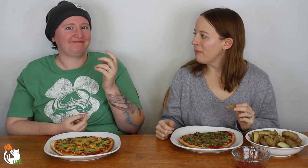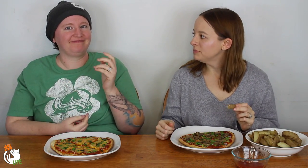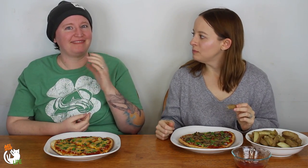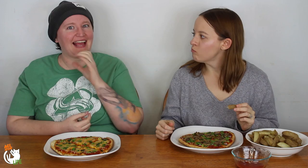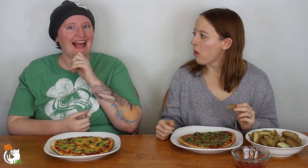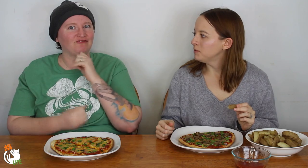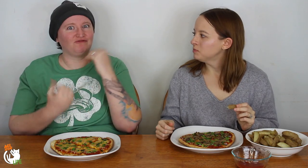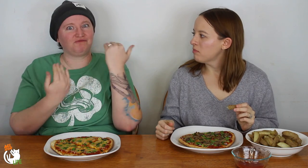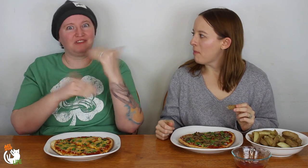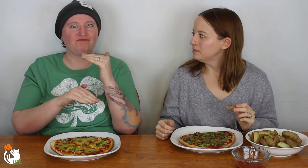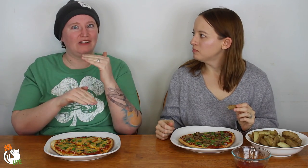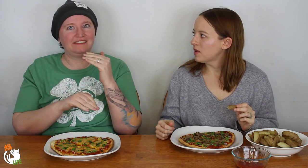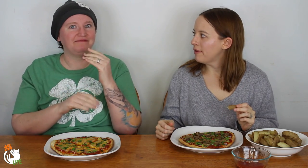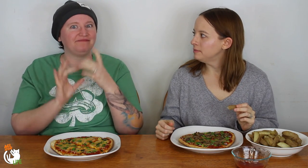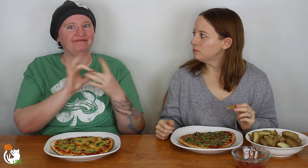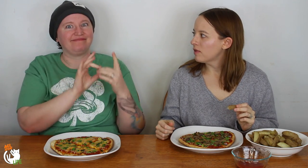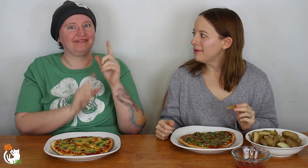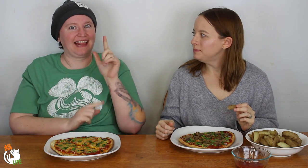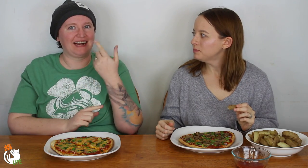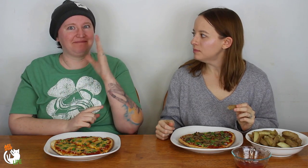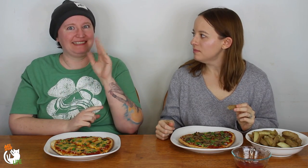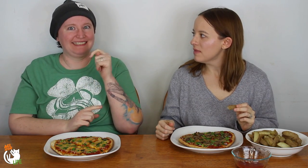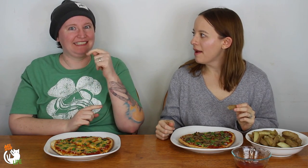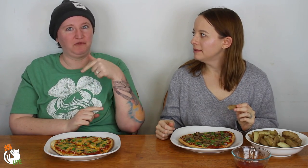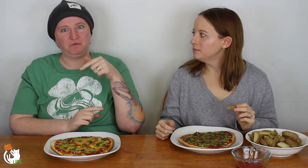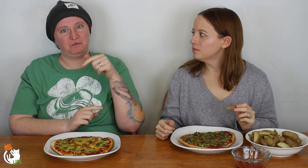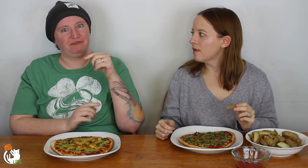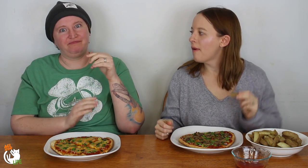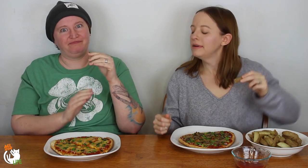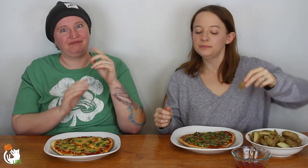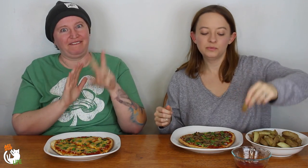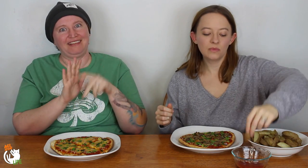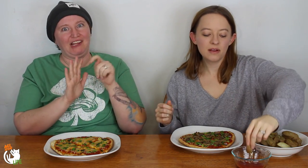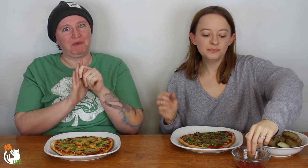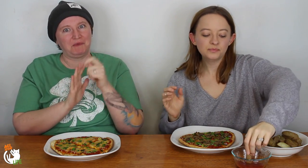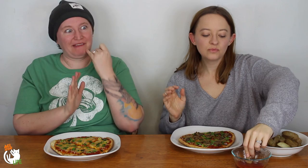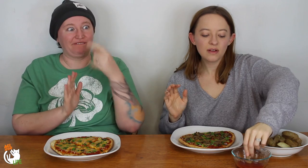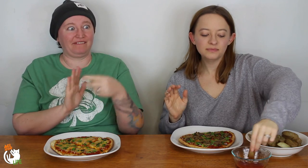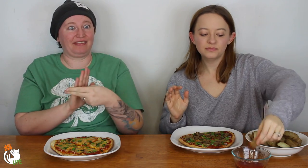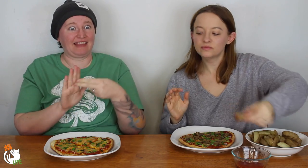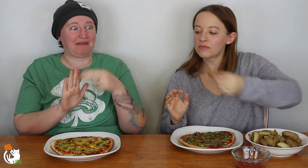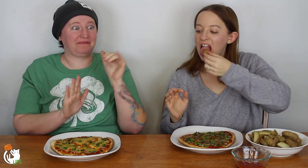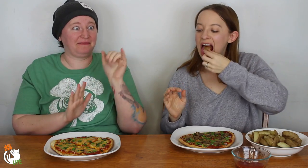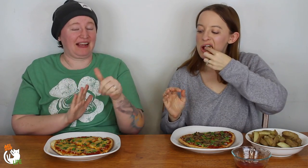Talking about age restriction related to LGBTQ videos.